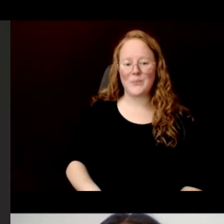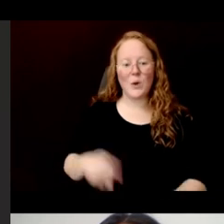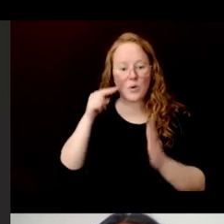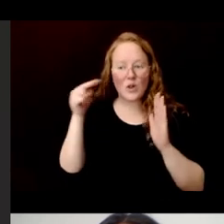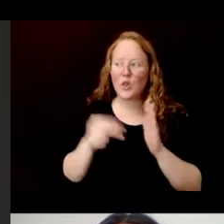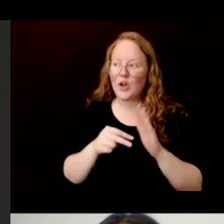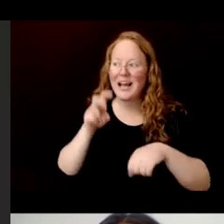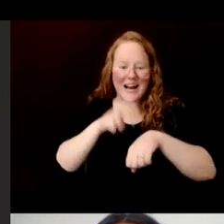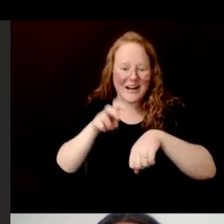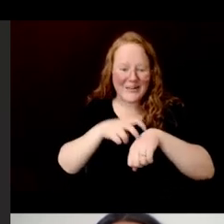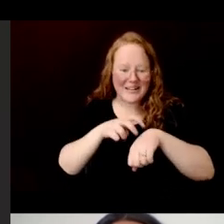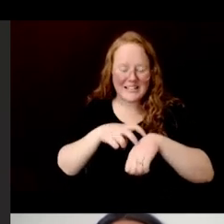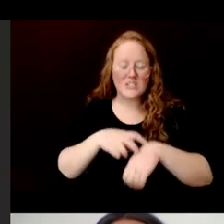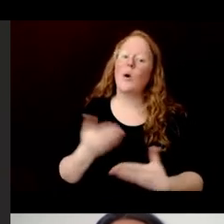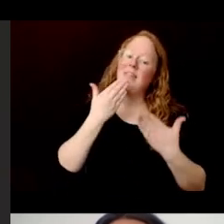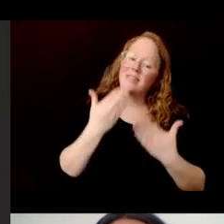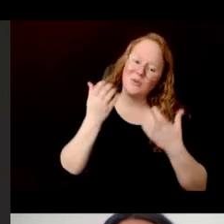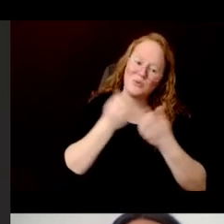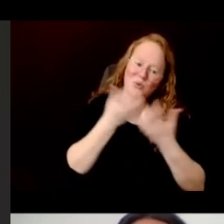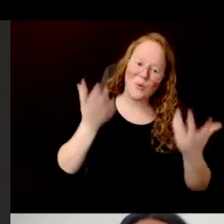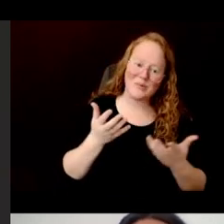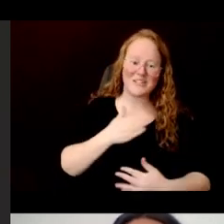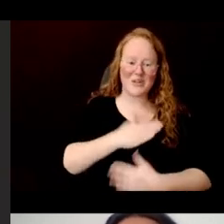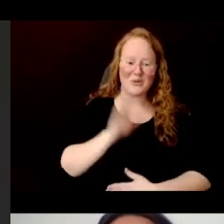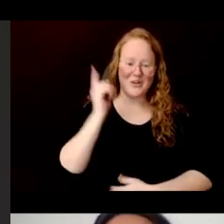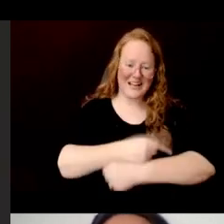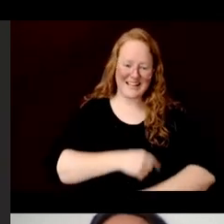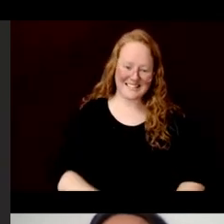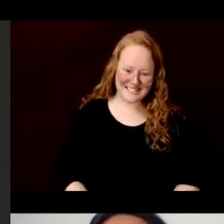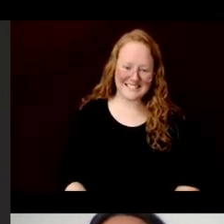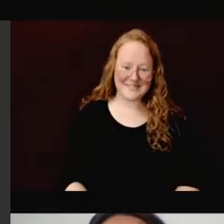Thank you all very much. Have a good day.